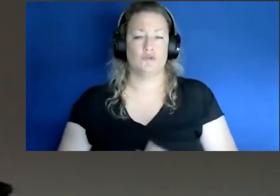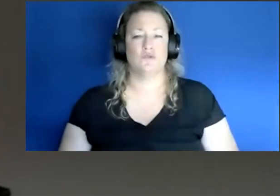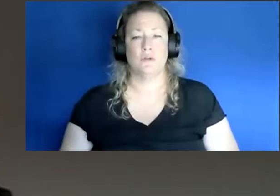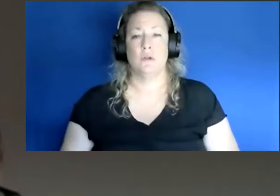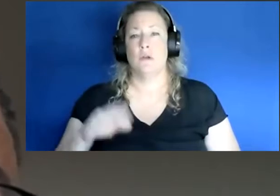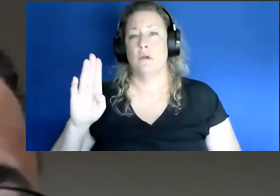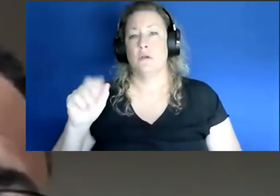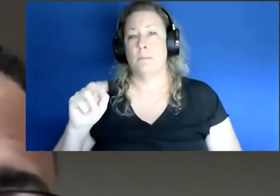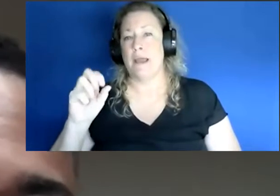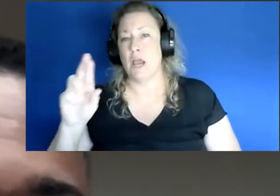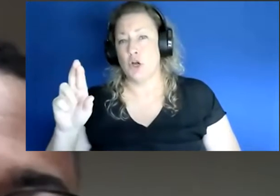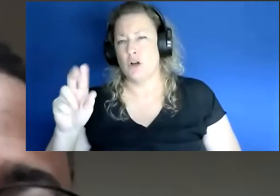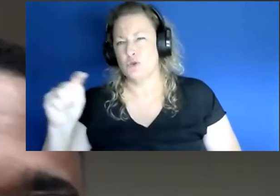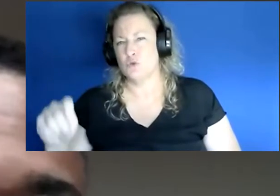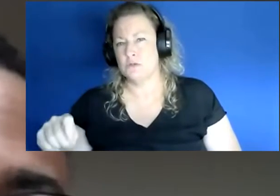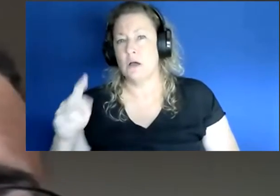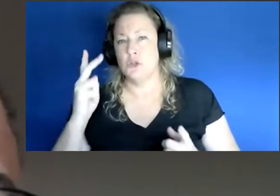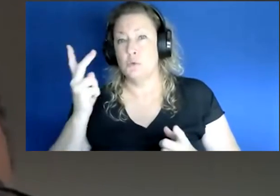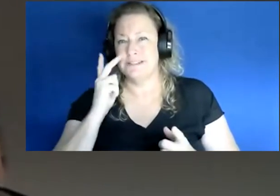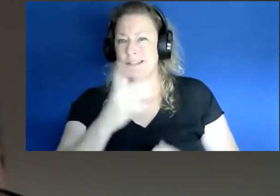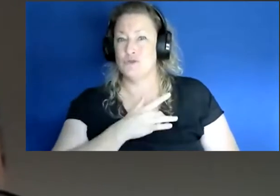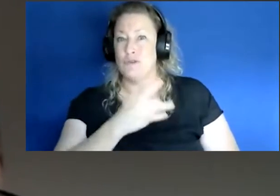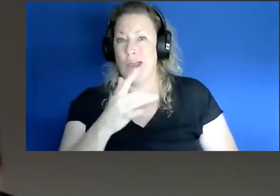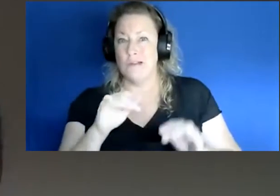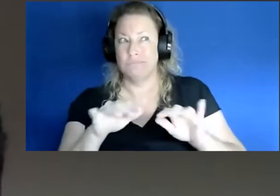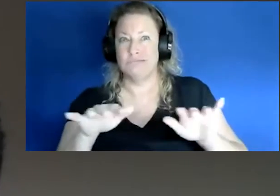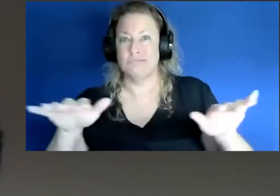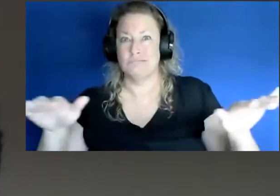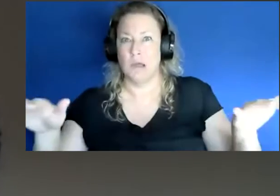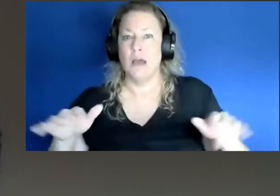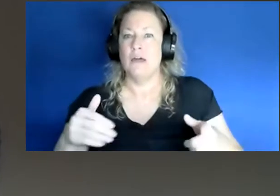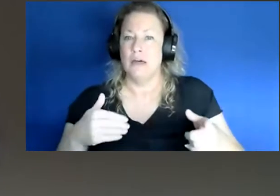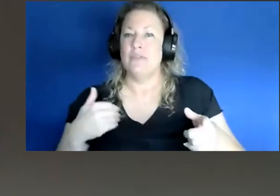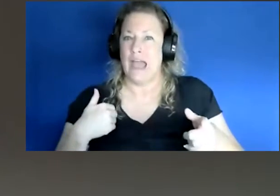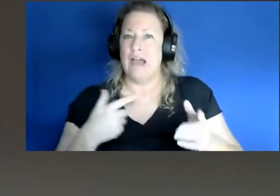Tucson and you're going to see this kind of growing trend have actually had mandates for